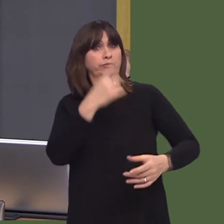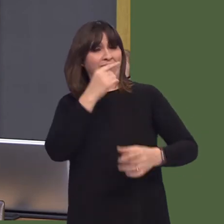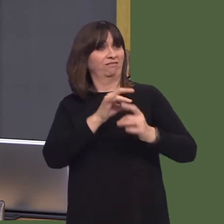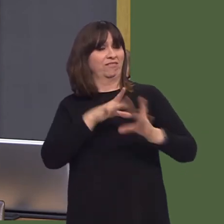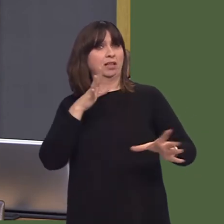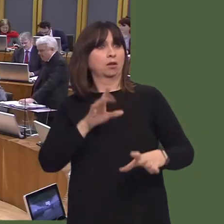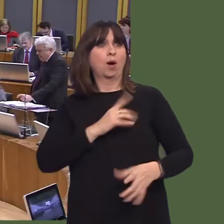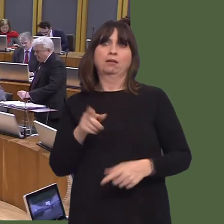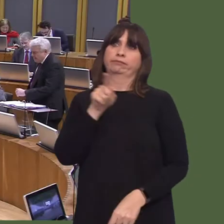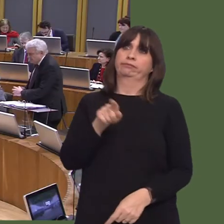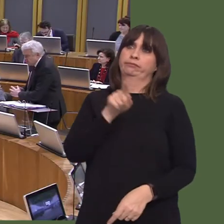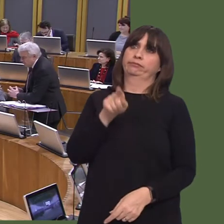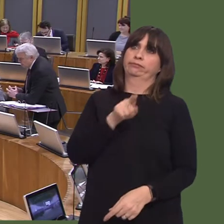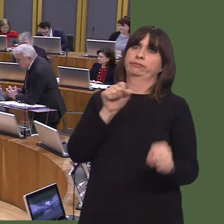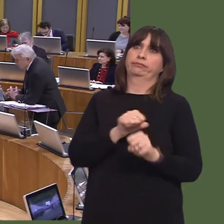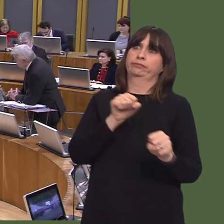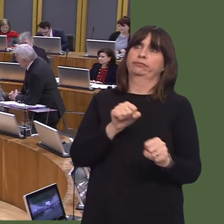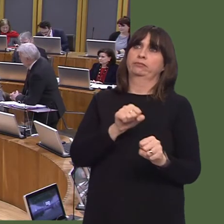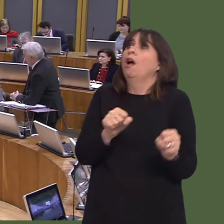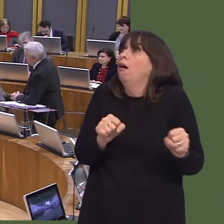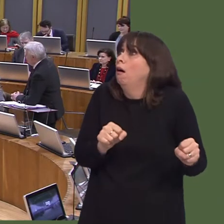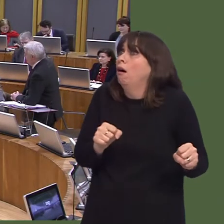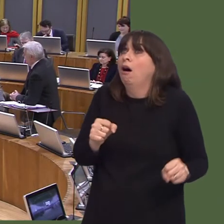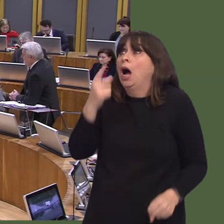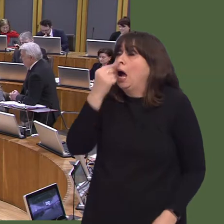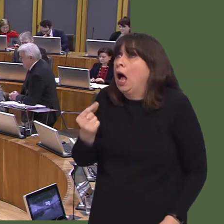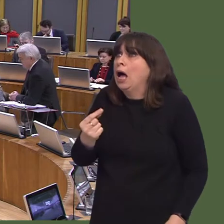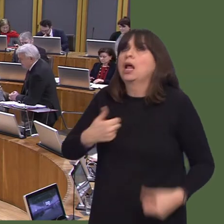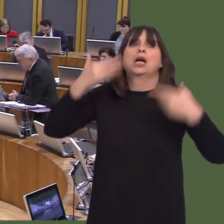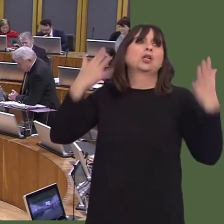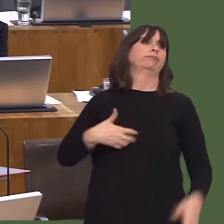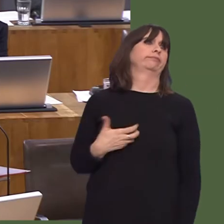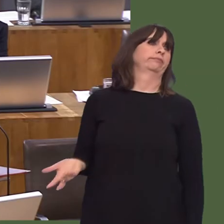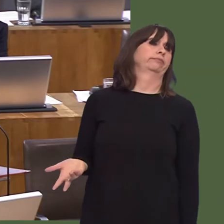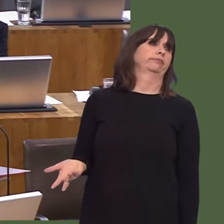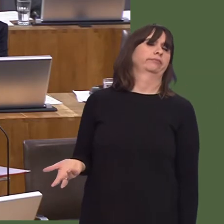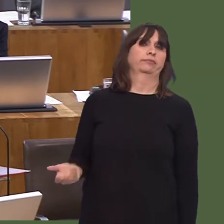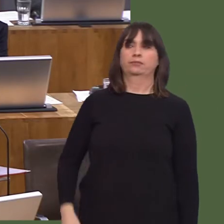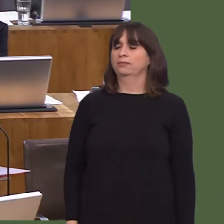sufficient deliverable land has been made available to meet the needs they have identified for their local communities.